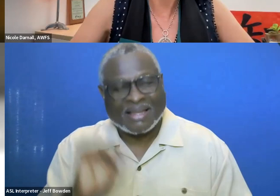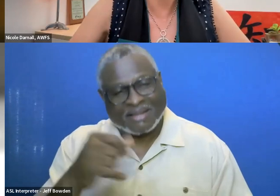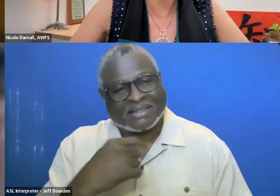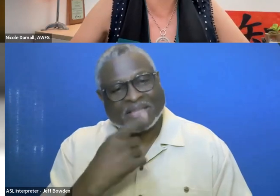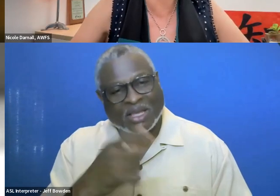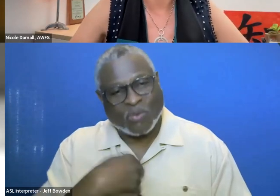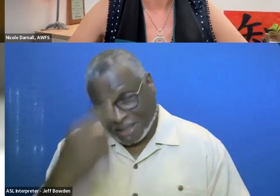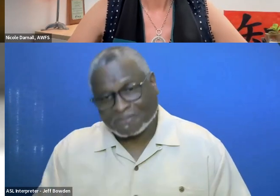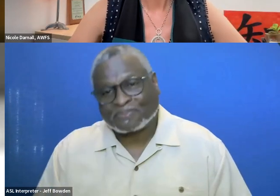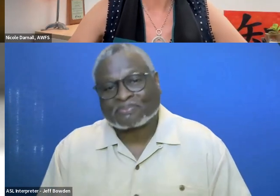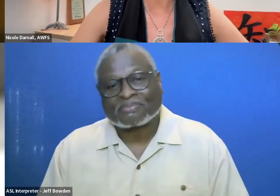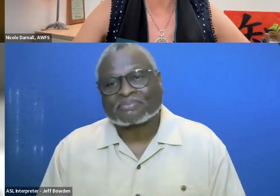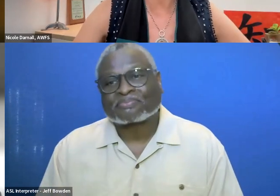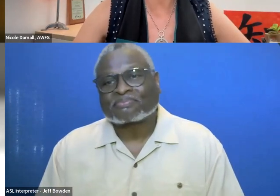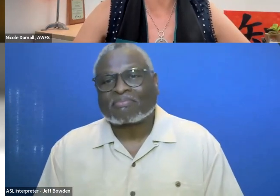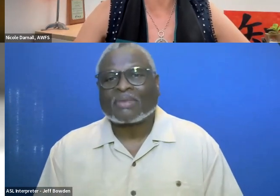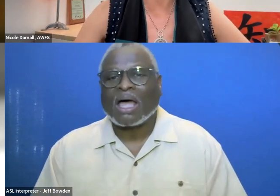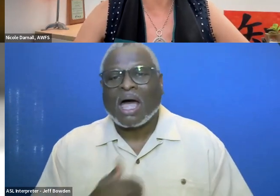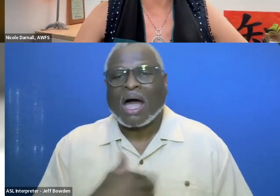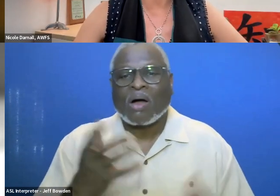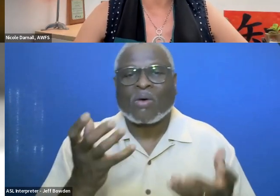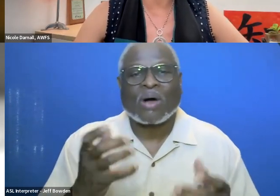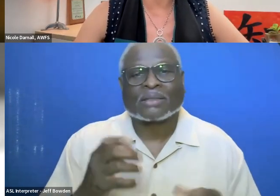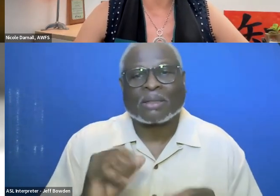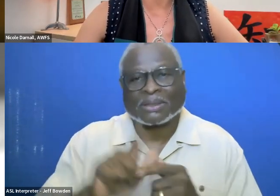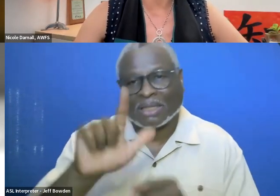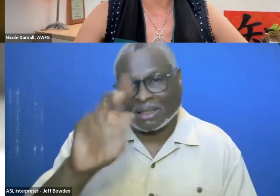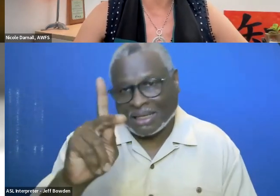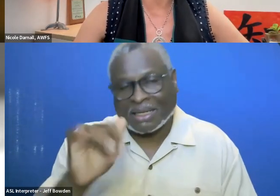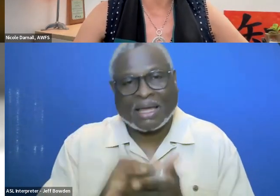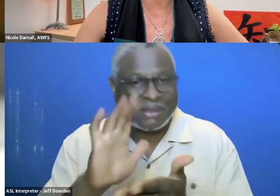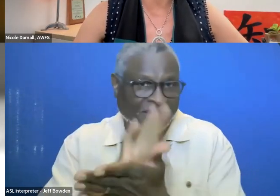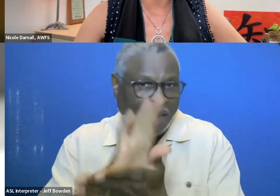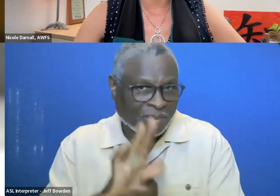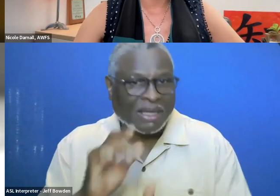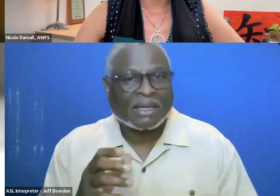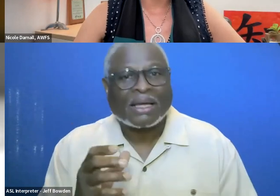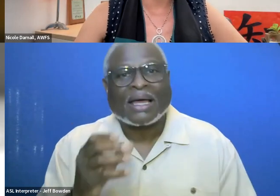Let me put the link to the document in the chat.